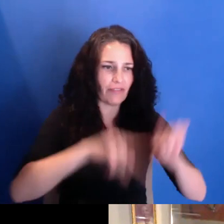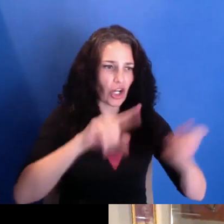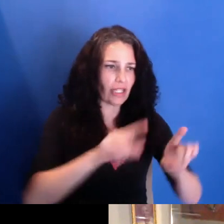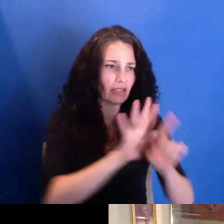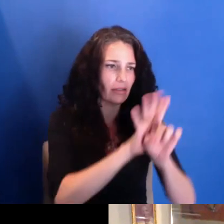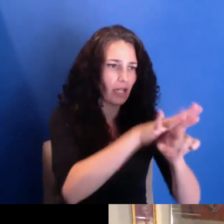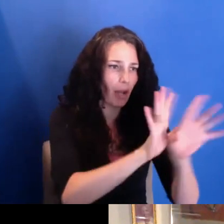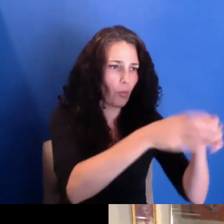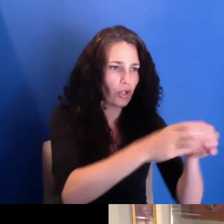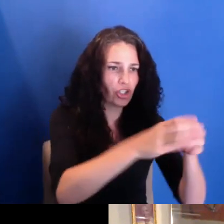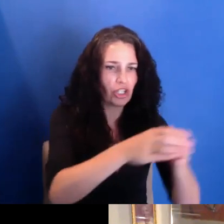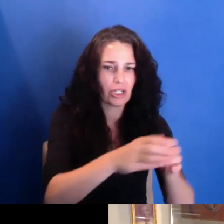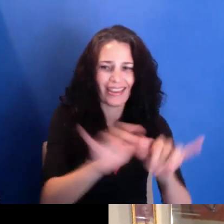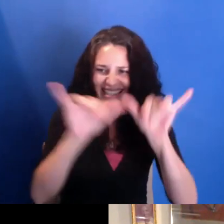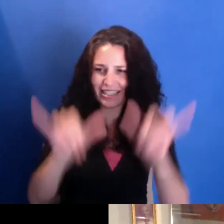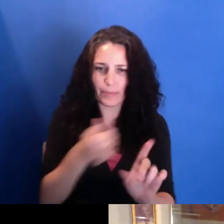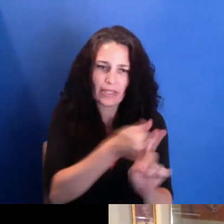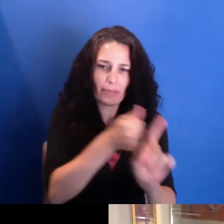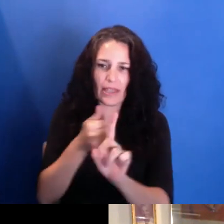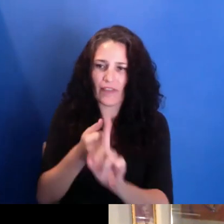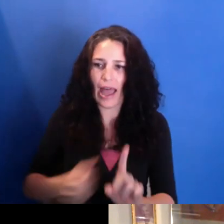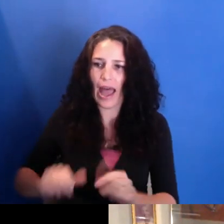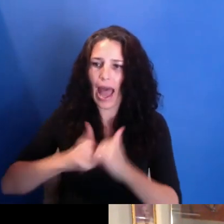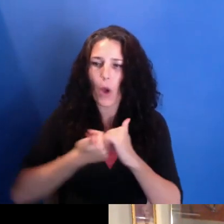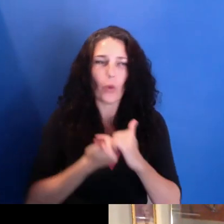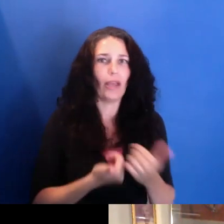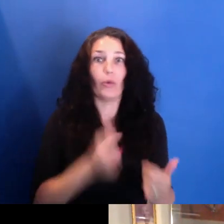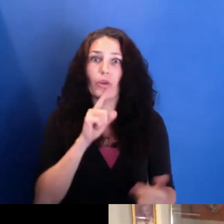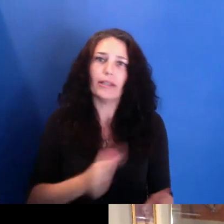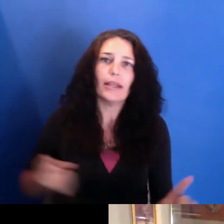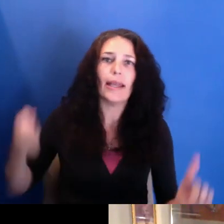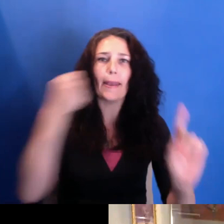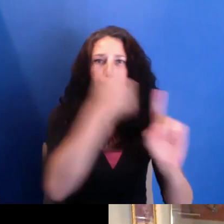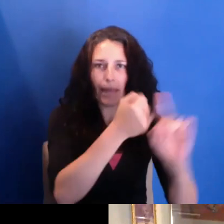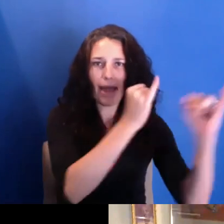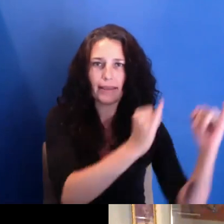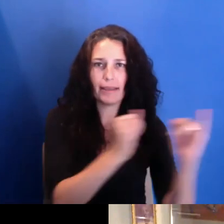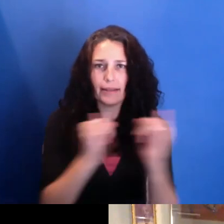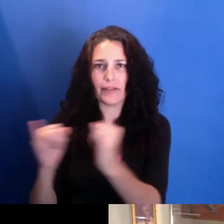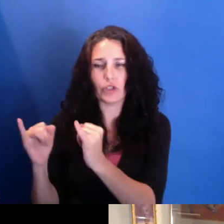individuals and individuals as they're on, as we all are, on a journey--